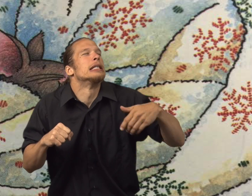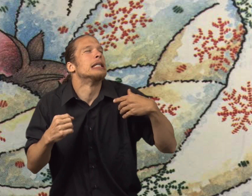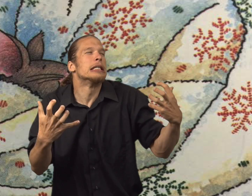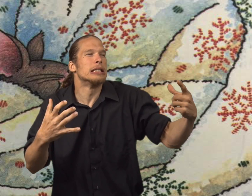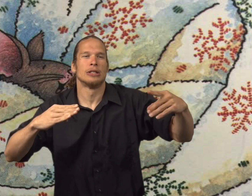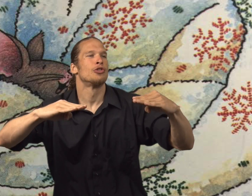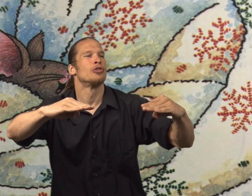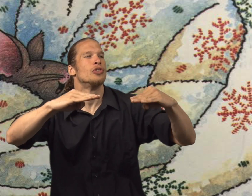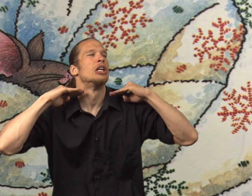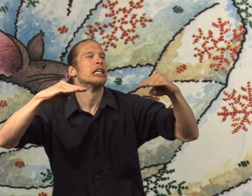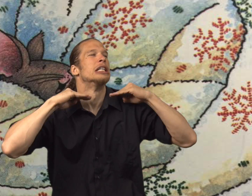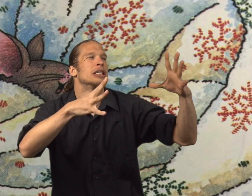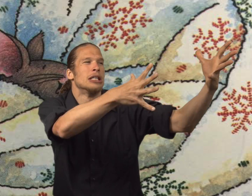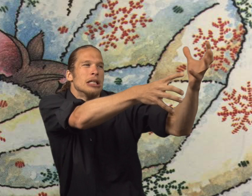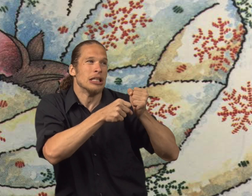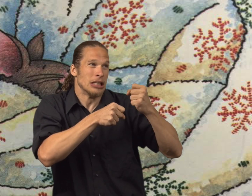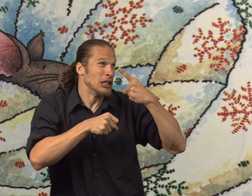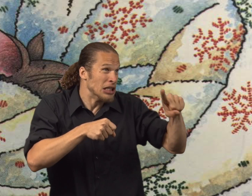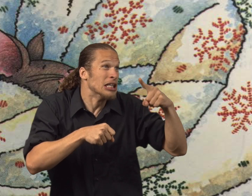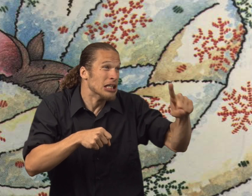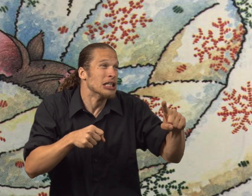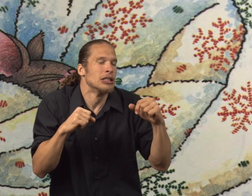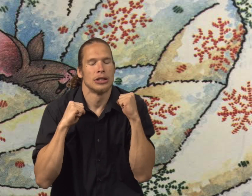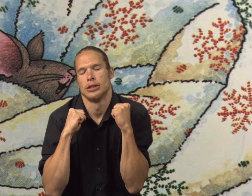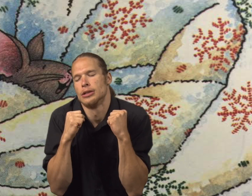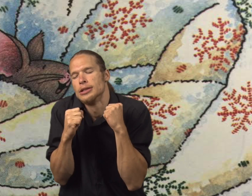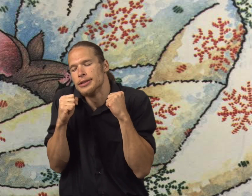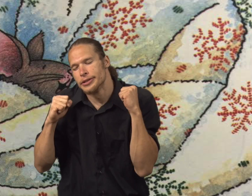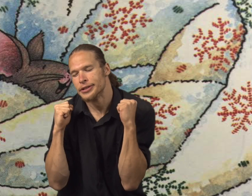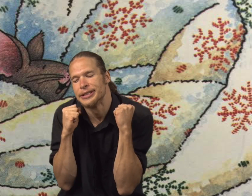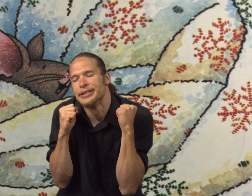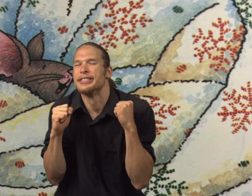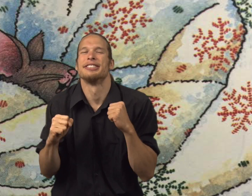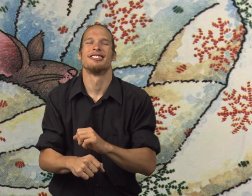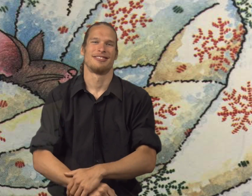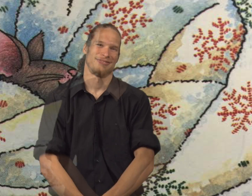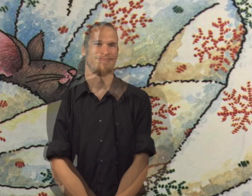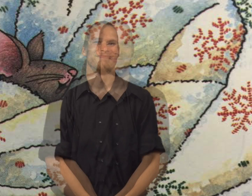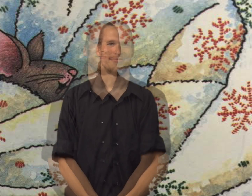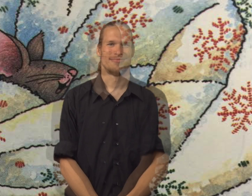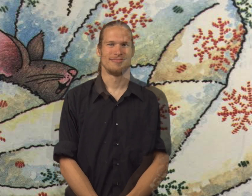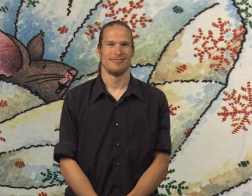And the mouse said to the boy, "Hey, I would like a blanket, could you get me one please?" And the mouse was shivering.